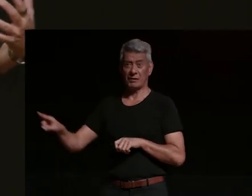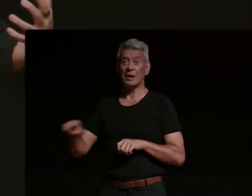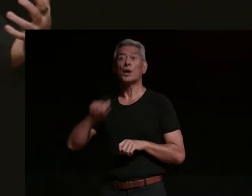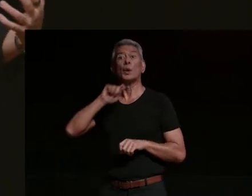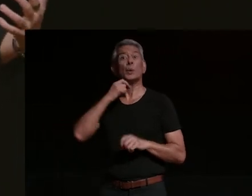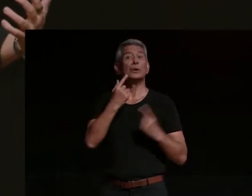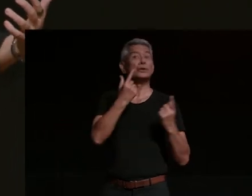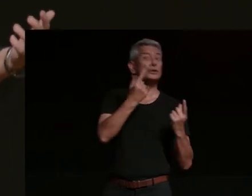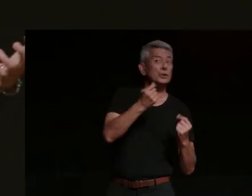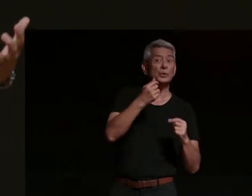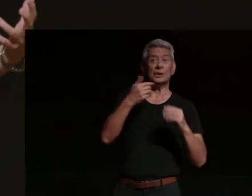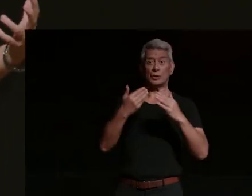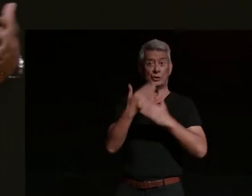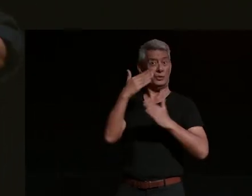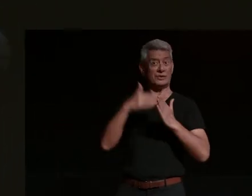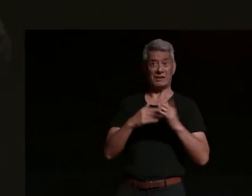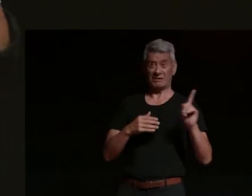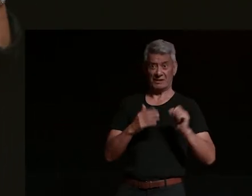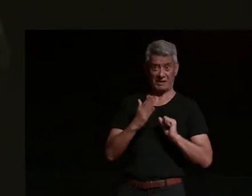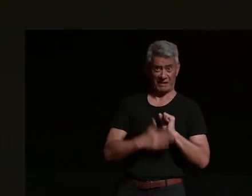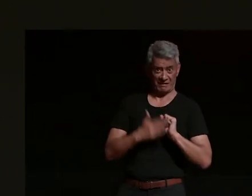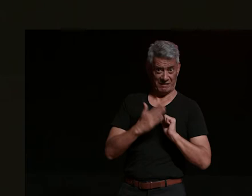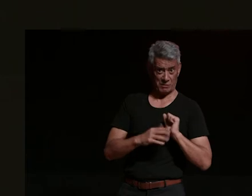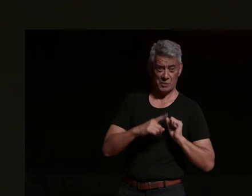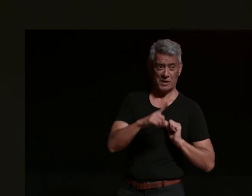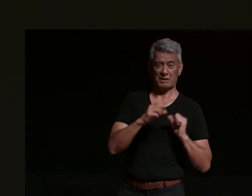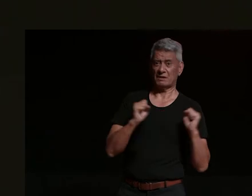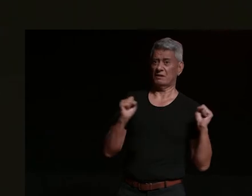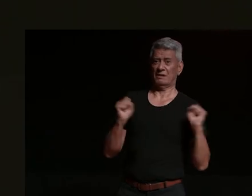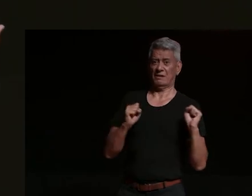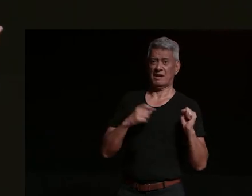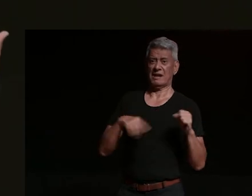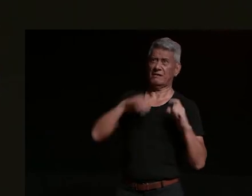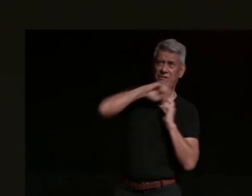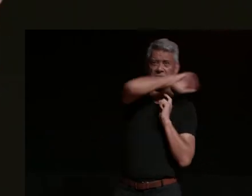freezing cold and you have to wear like a hundred layers and you look like a michelin man and you